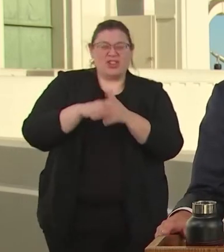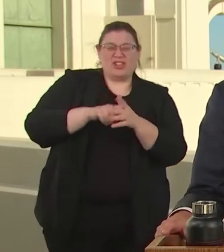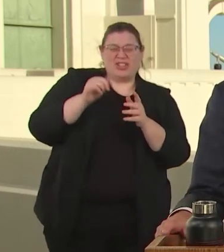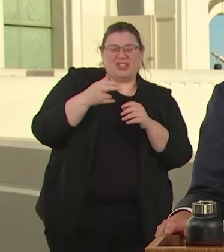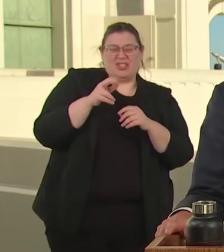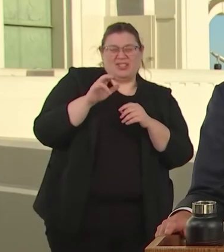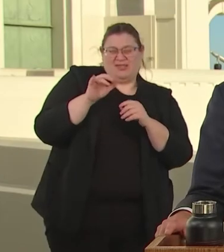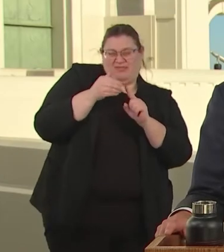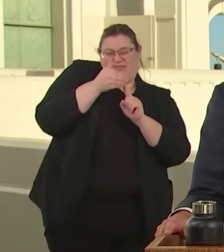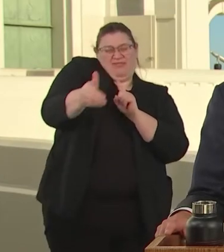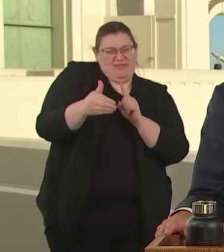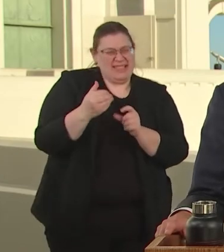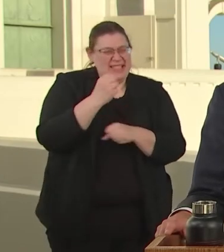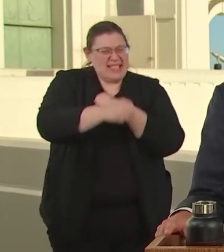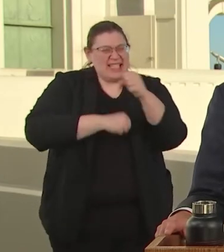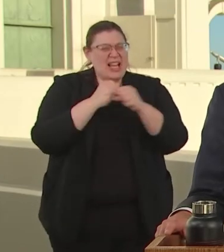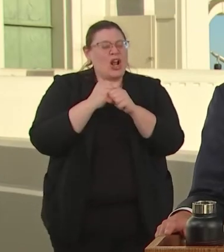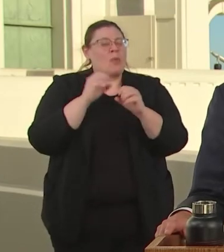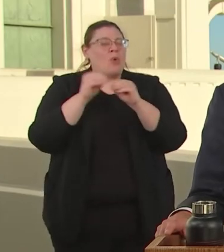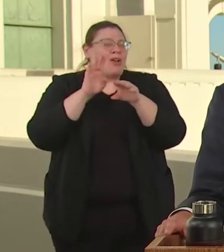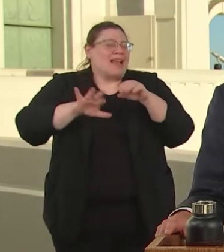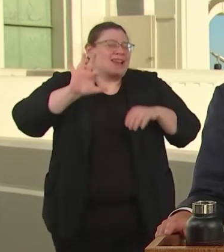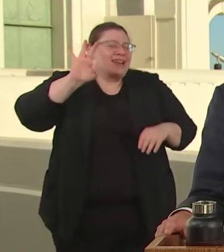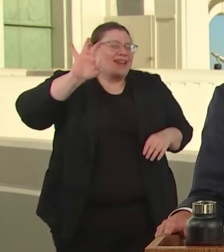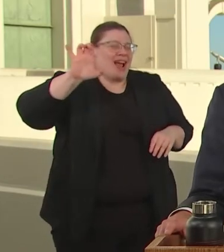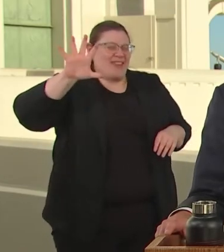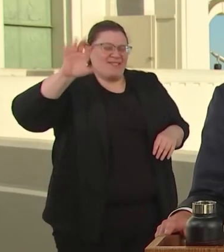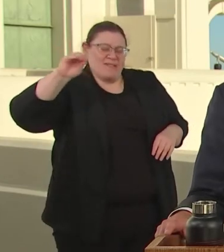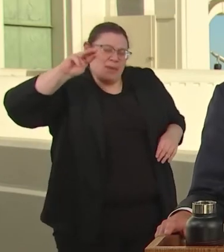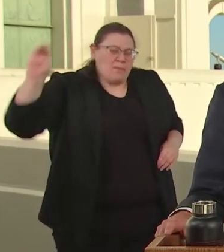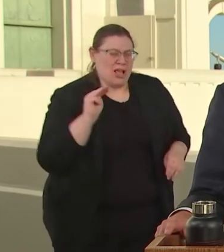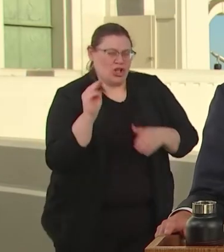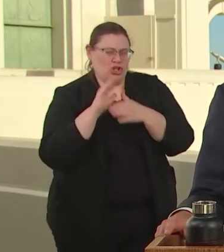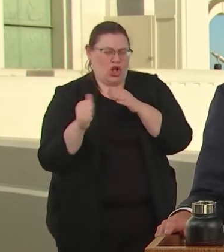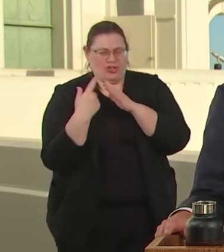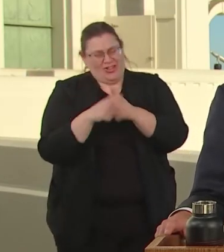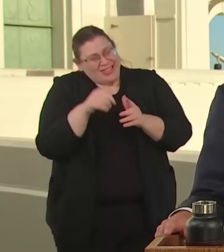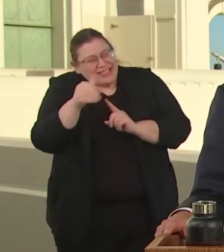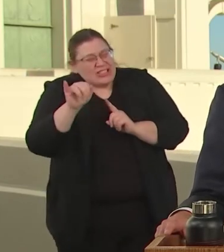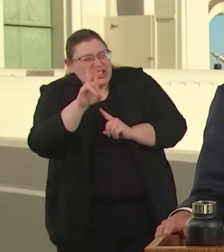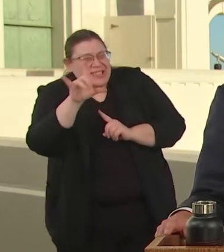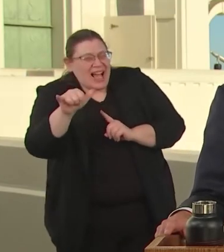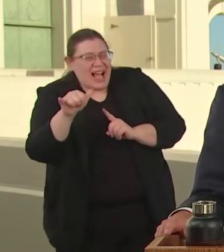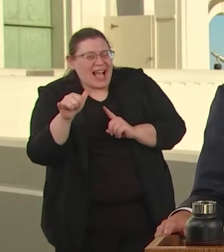WILL BE NORTH OF 950 MILLION DOLLARS. ENDING HOMELESSNESS IS TOUGH, TOUGH WORK.